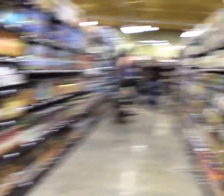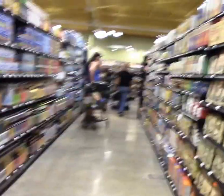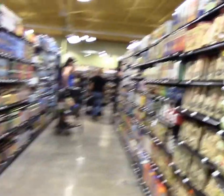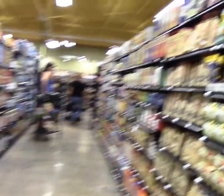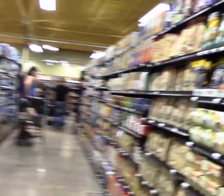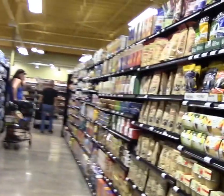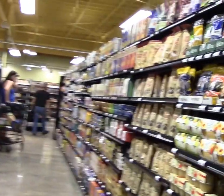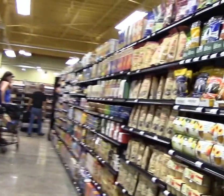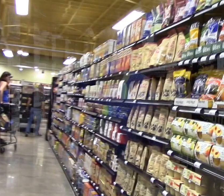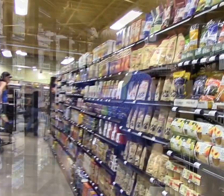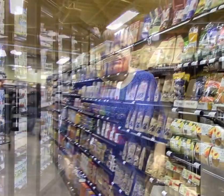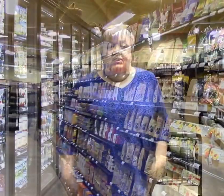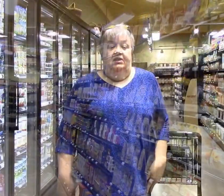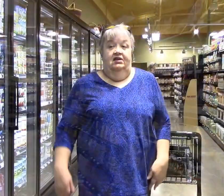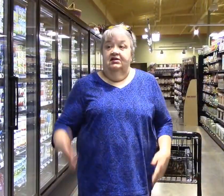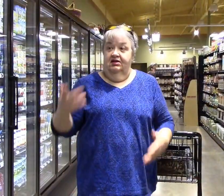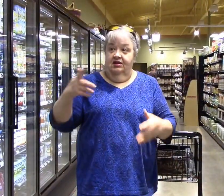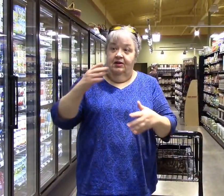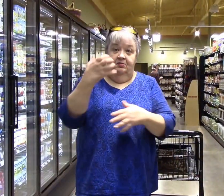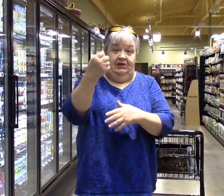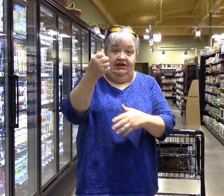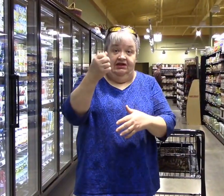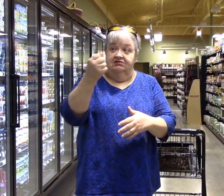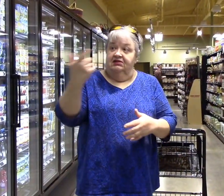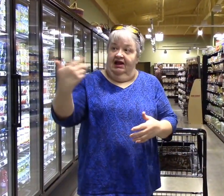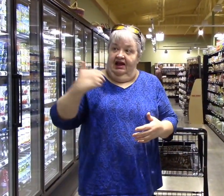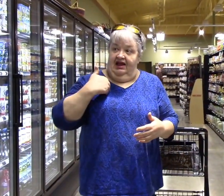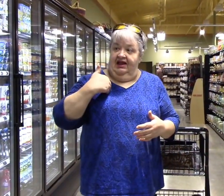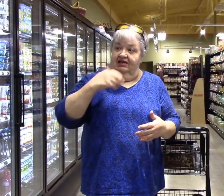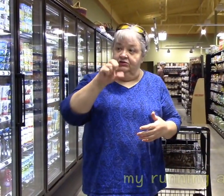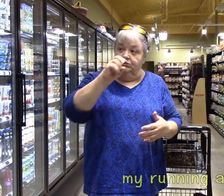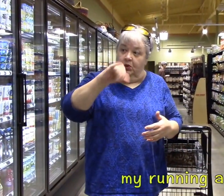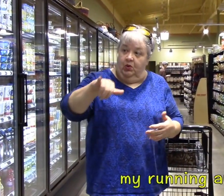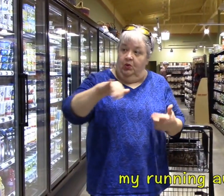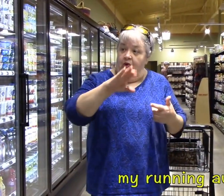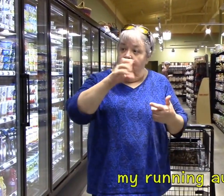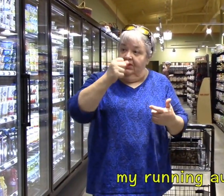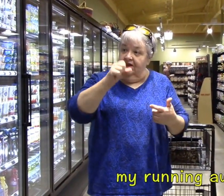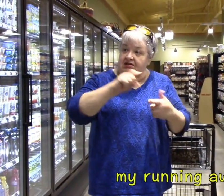They have soy/almond milk and various others.